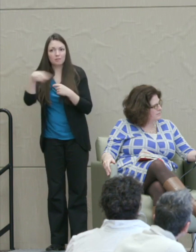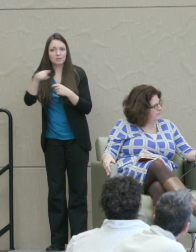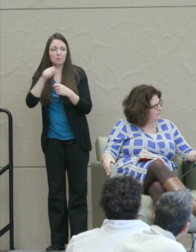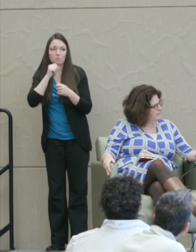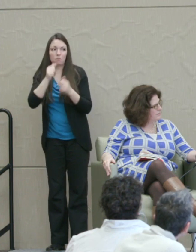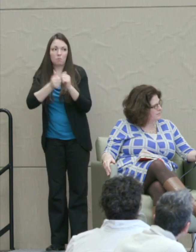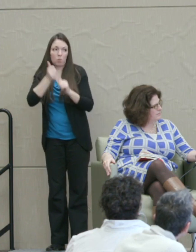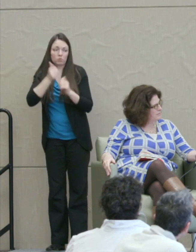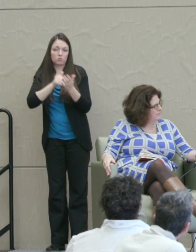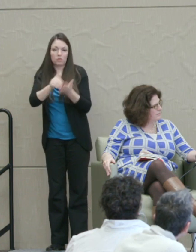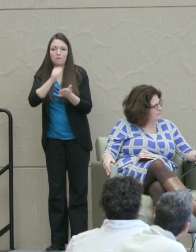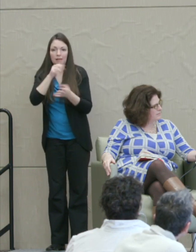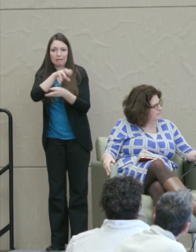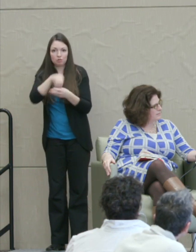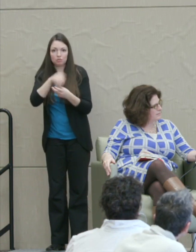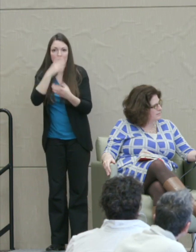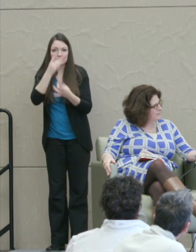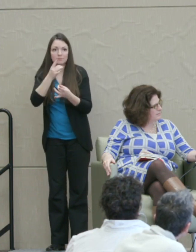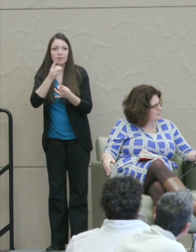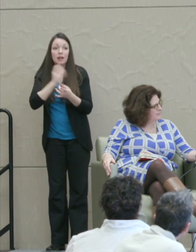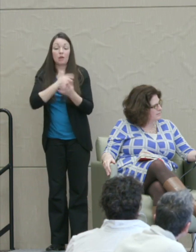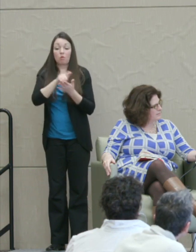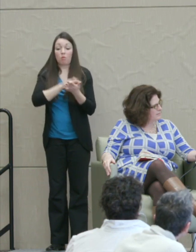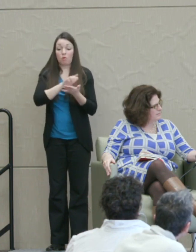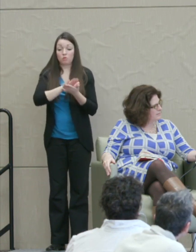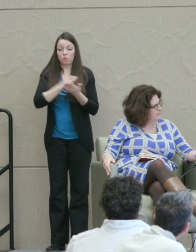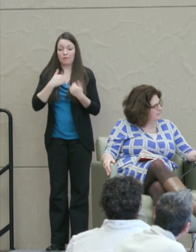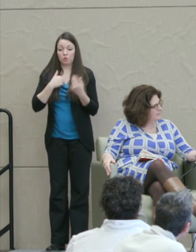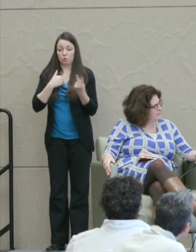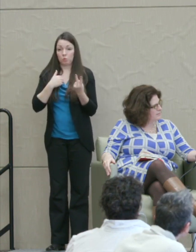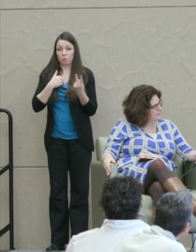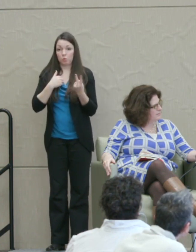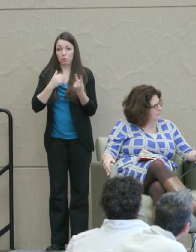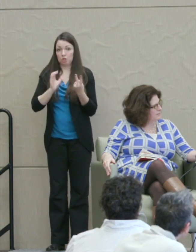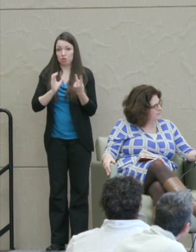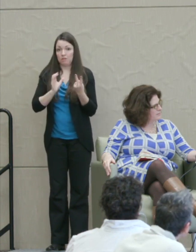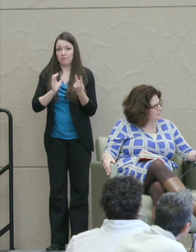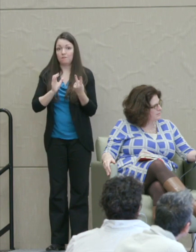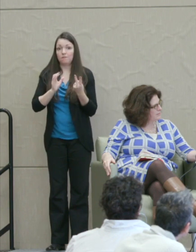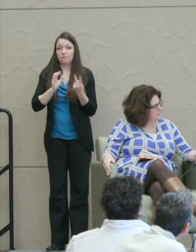So in our whole law school, 38 faculty we have 2 conservatives and they're in great